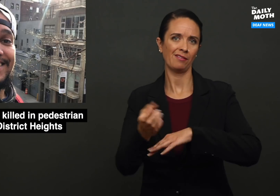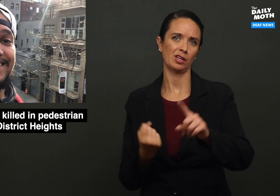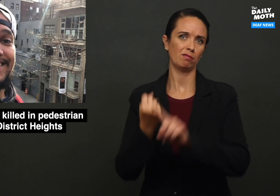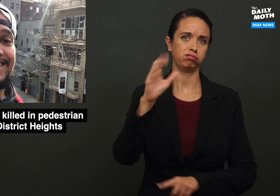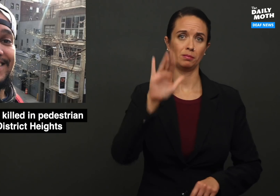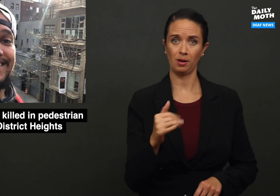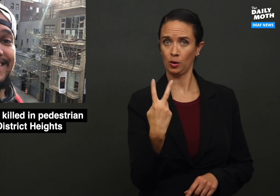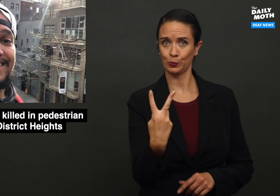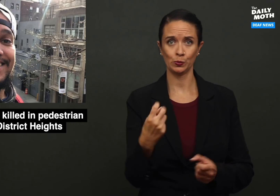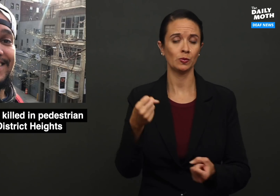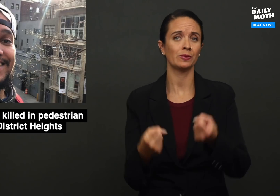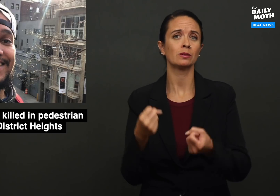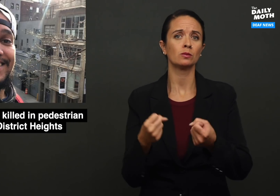being struck by two vehicles.